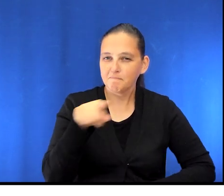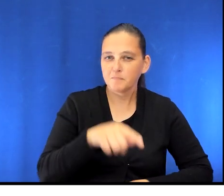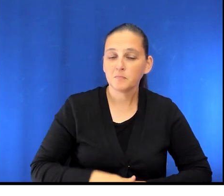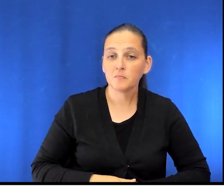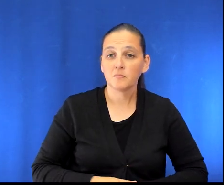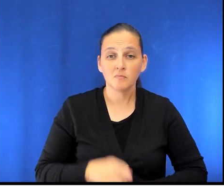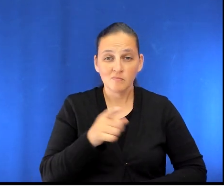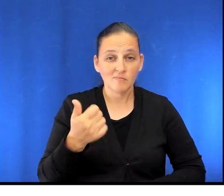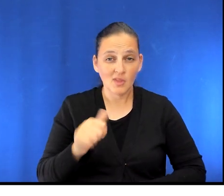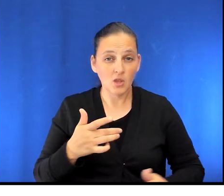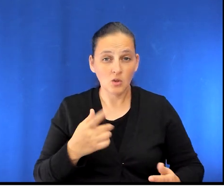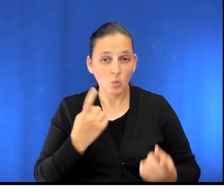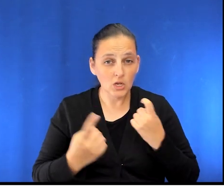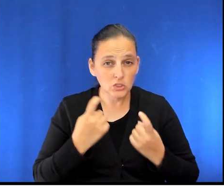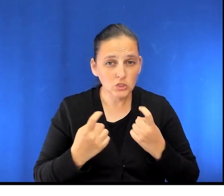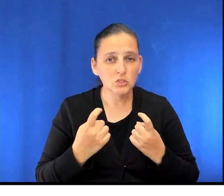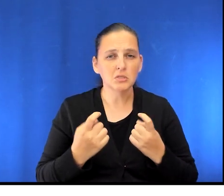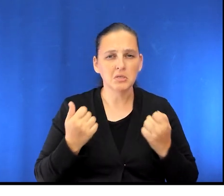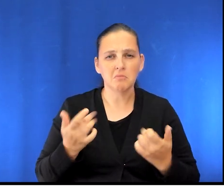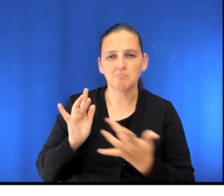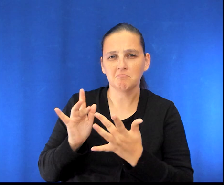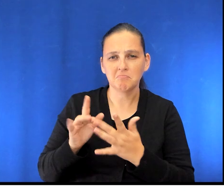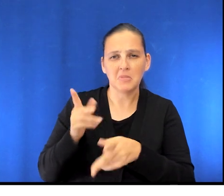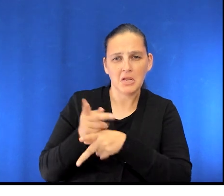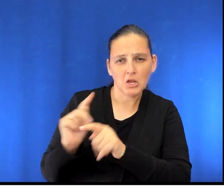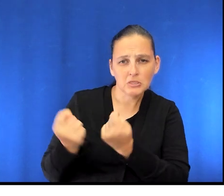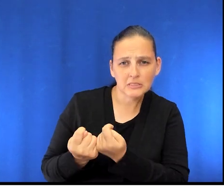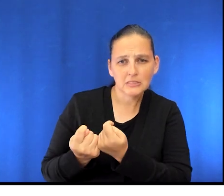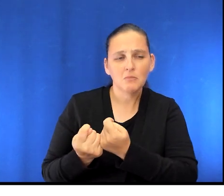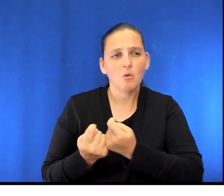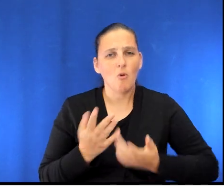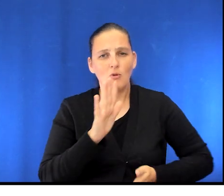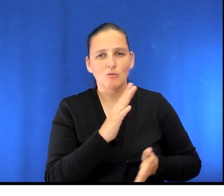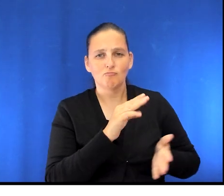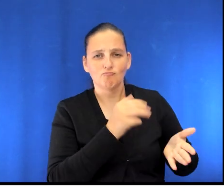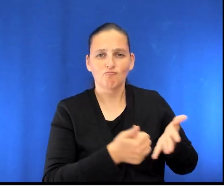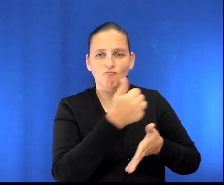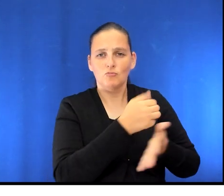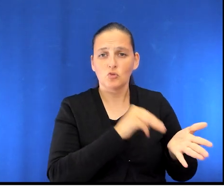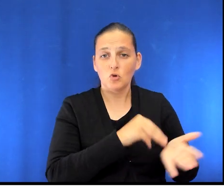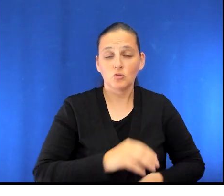please reach out to your care team or primary care provider. For more information, you can visit our website.